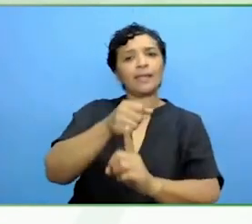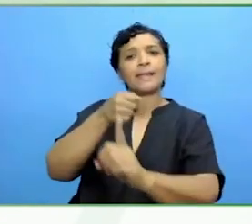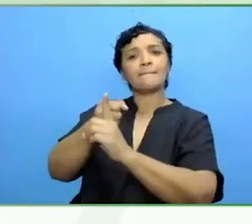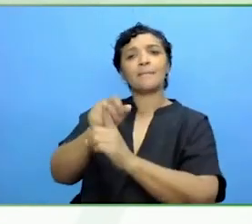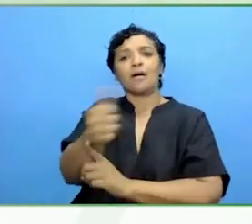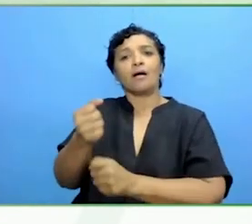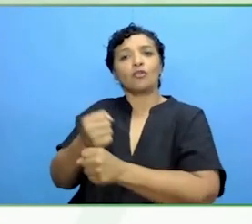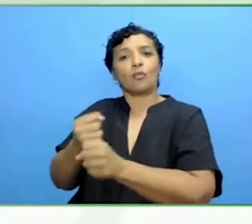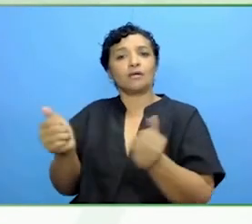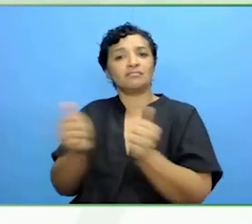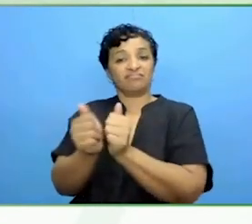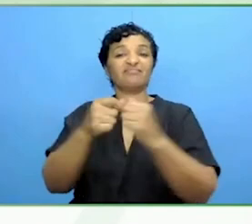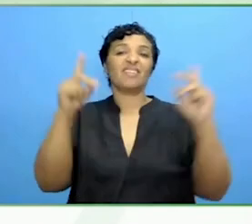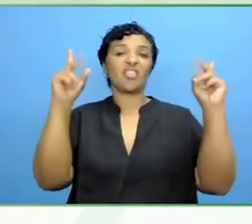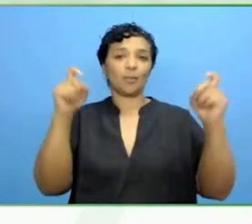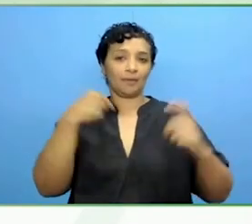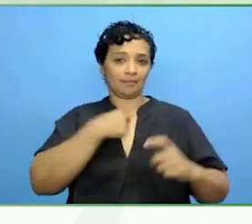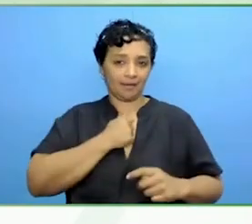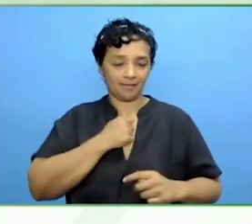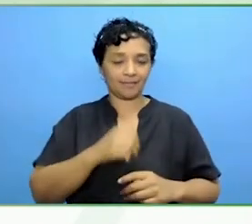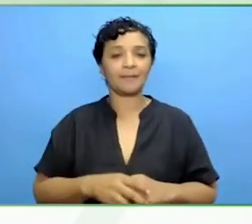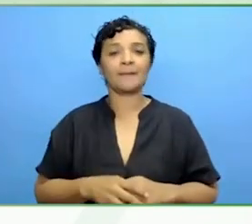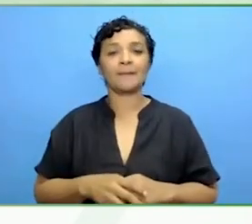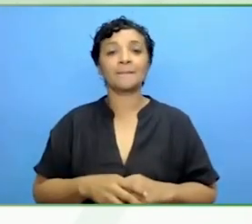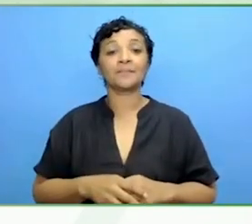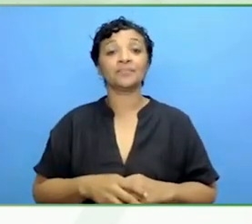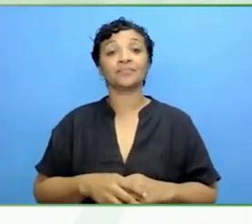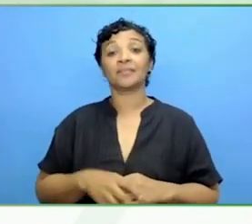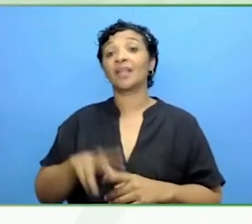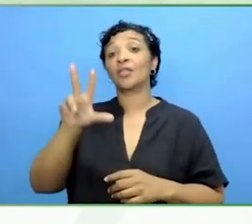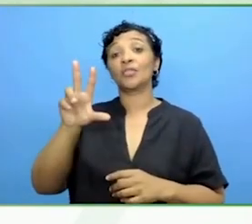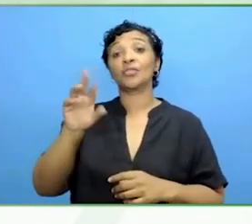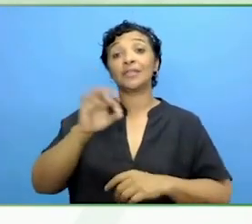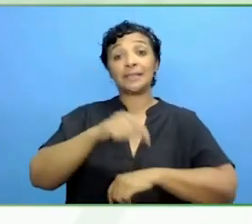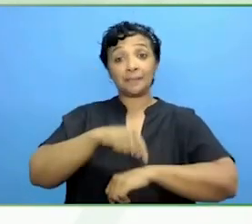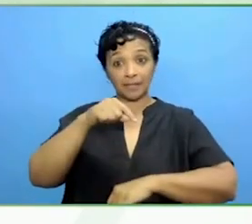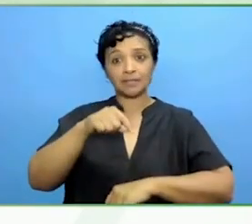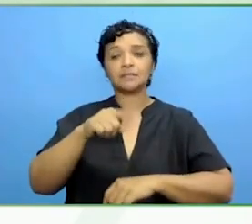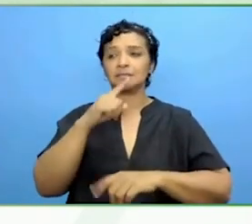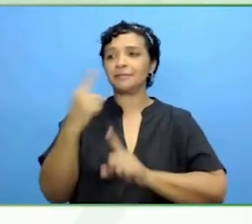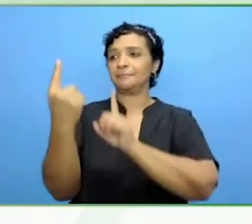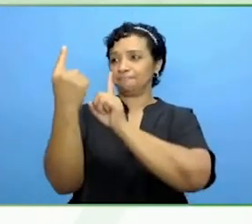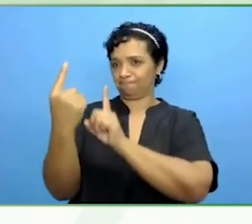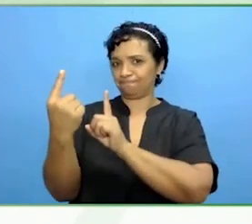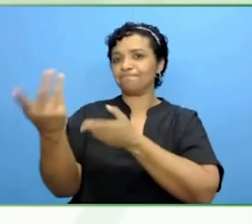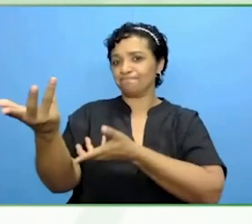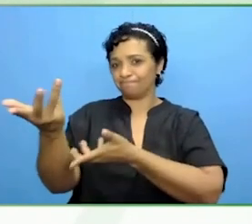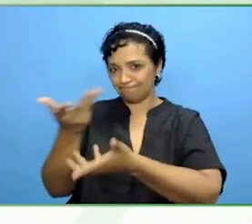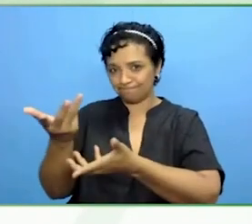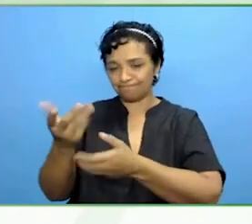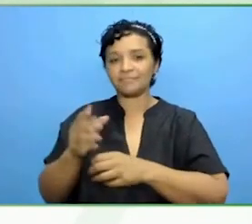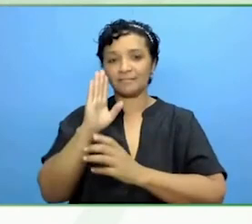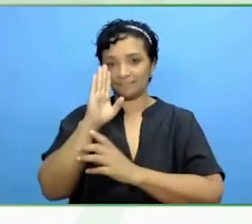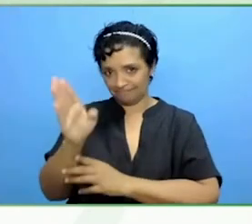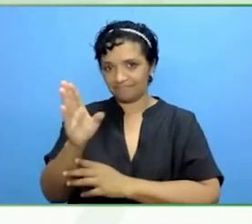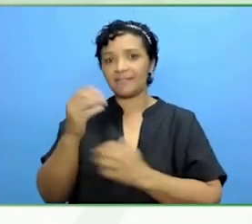So, when you have 30 minutes with Brendan, you have 30 minutes with Brendan you have 30 minutes with me, you have 30 minutes with me.